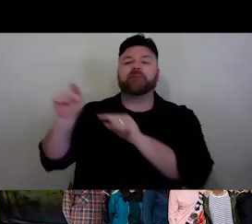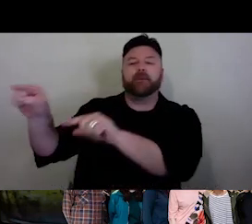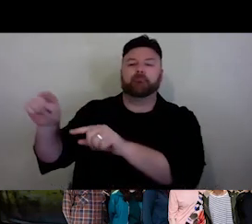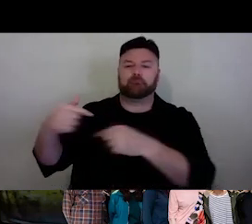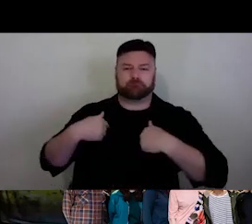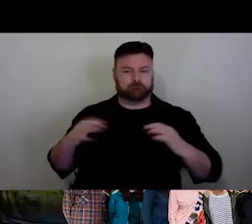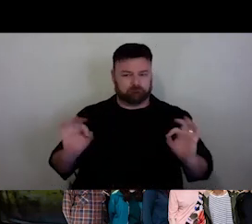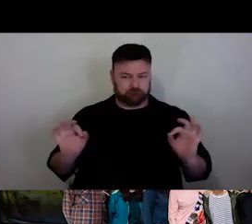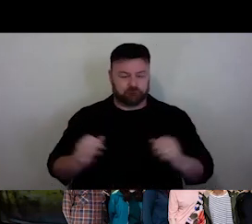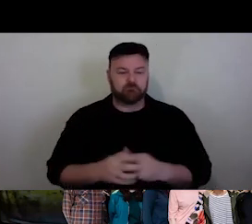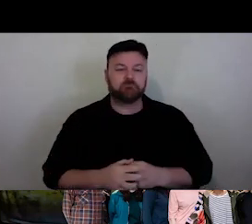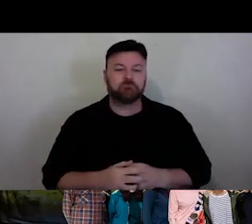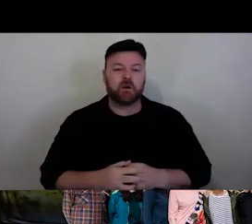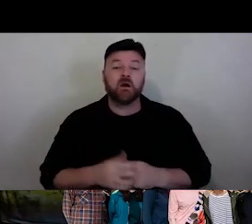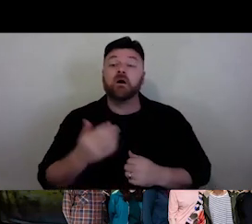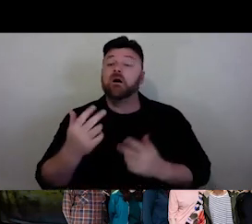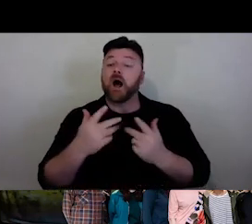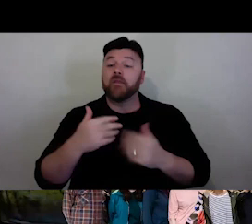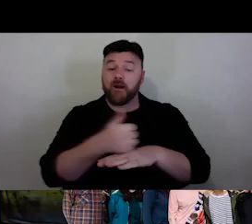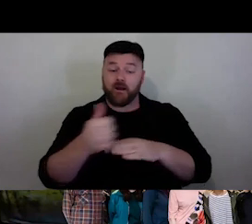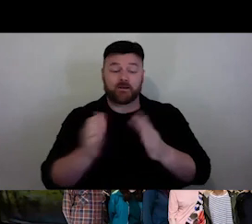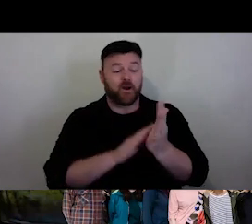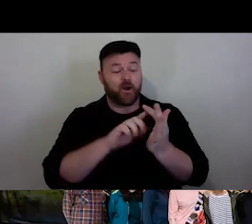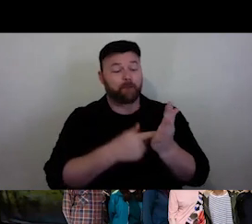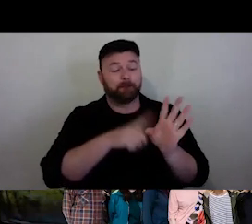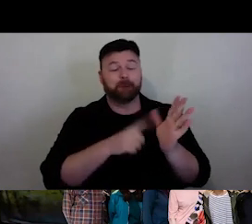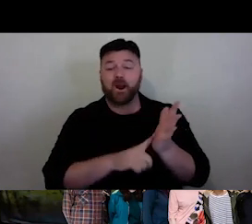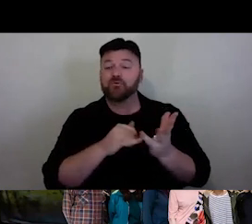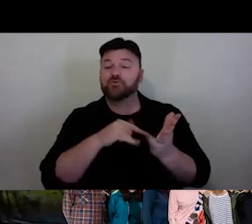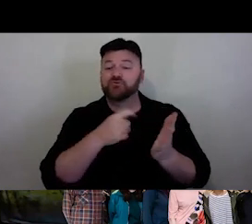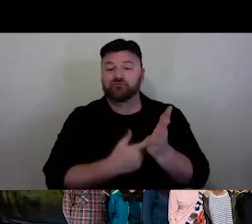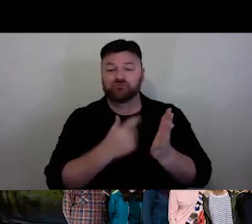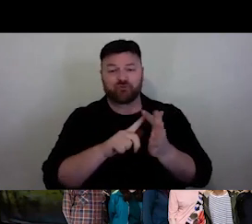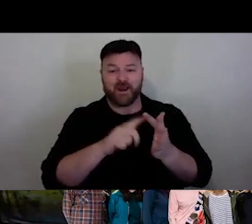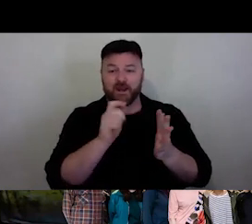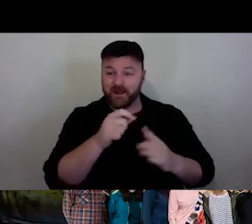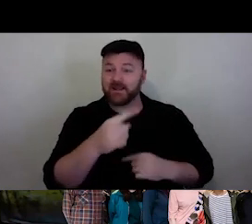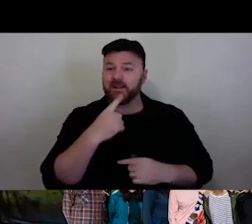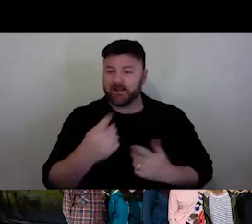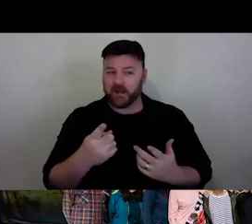sure the ways that we work with people reflect our values, aims and our politics?